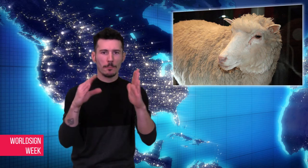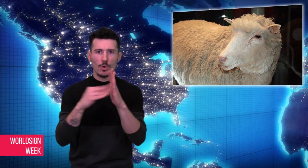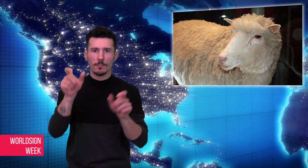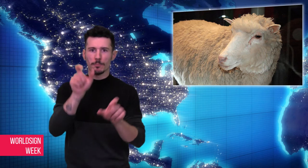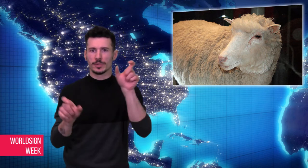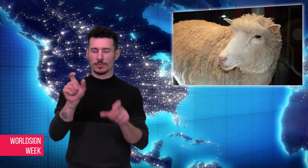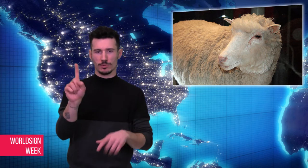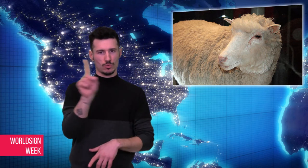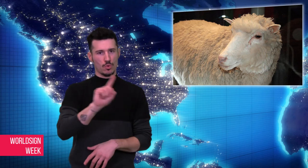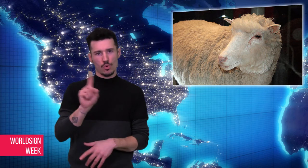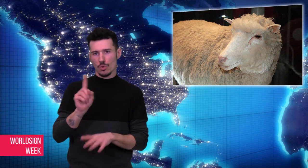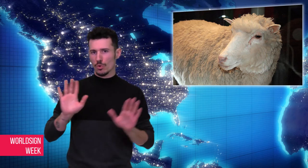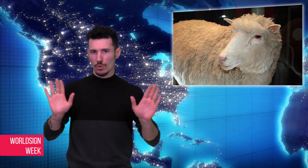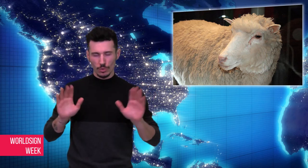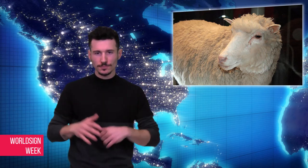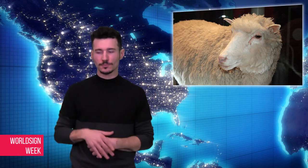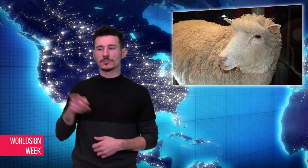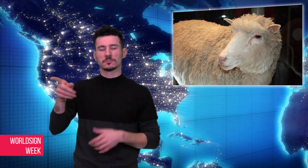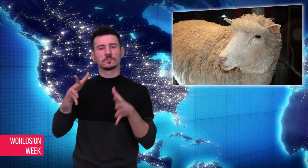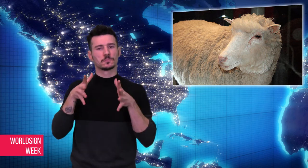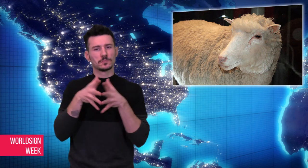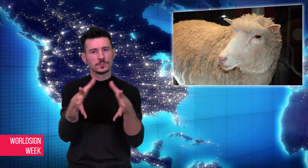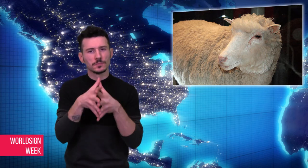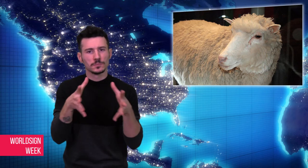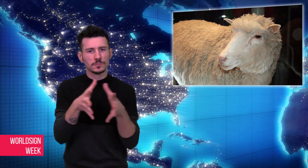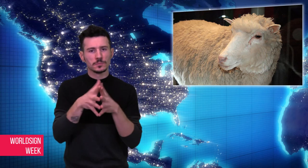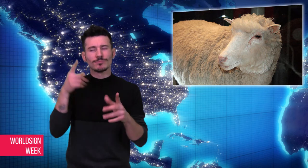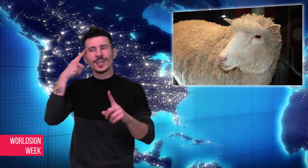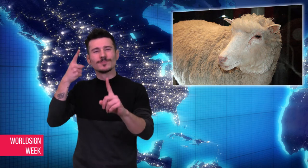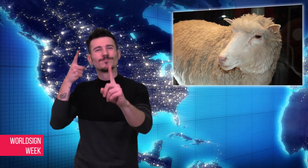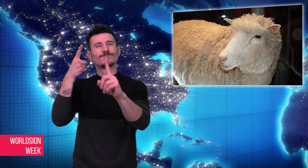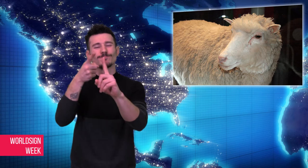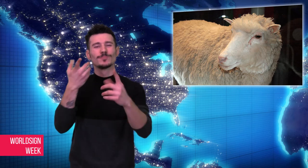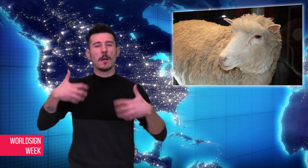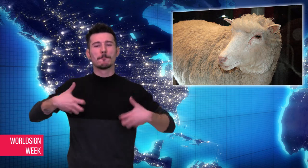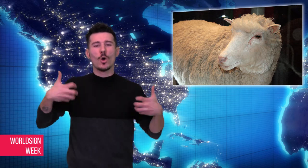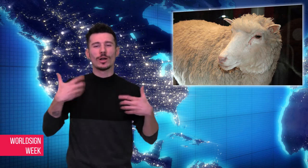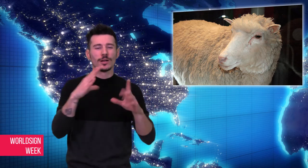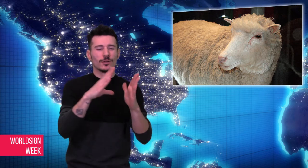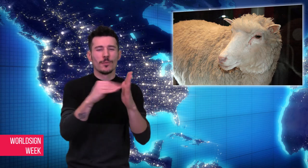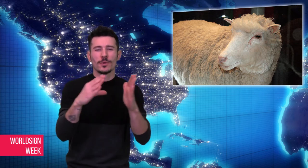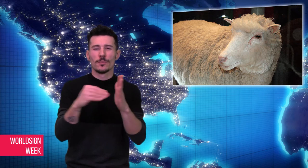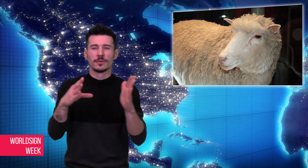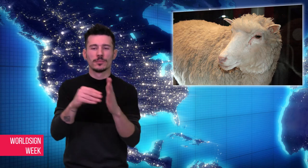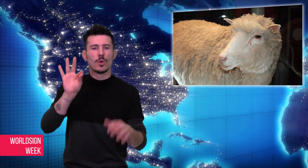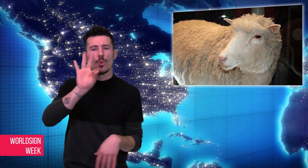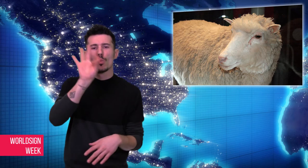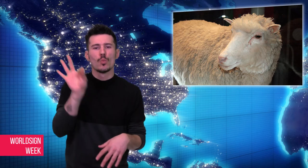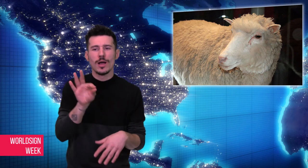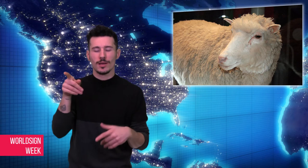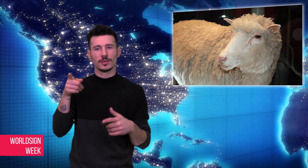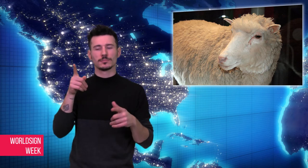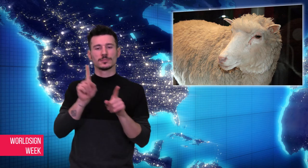however that “his team had no intention of doing that.” He explained the goal